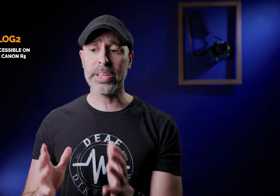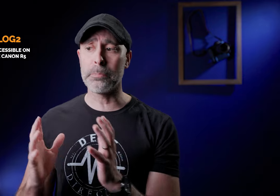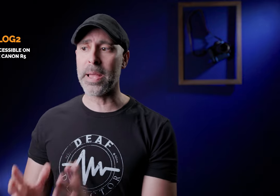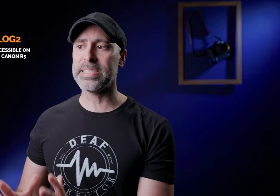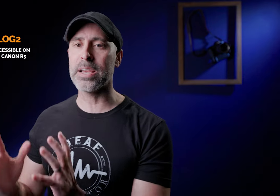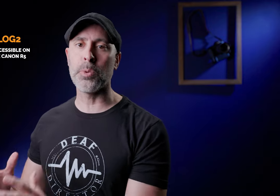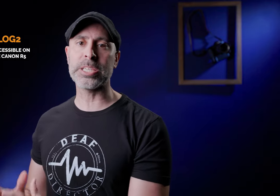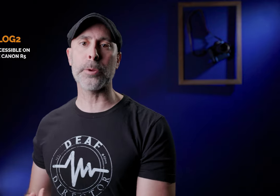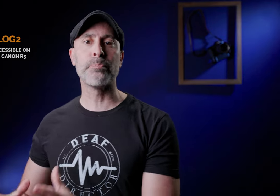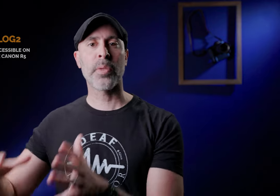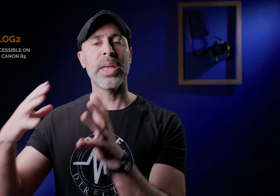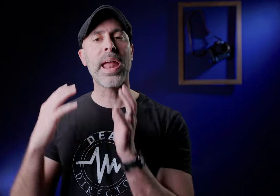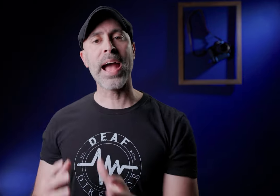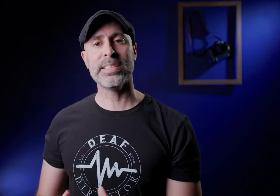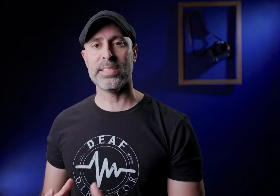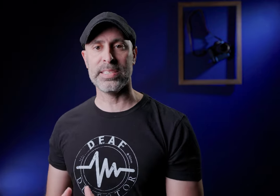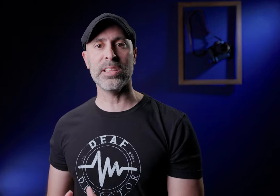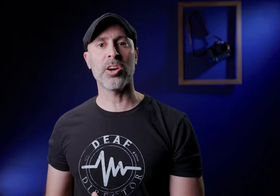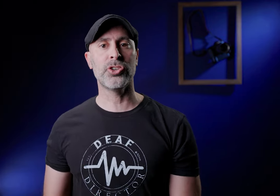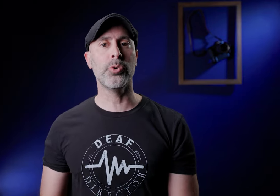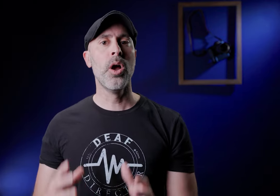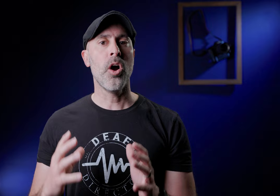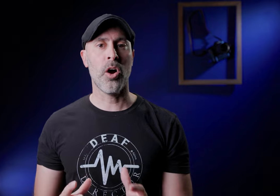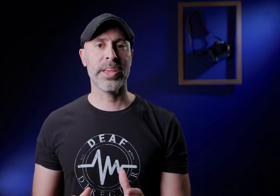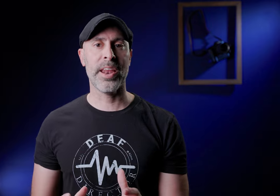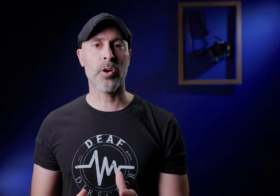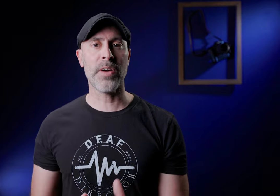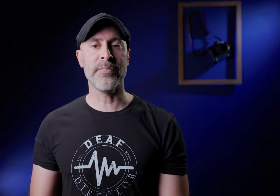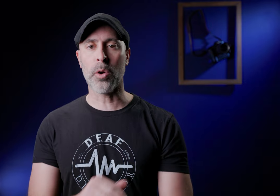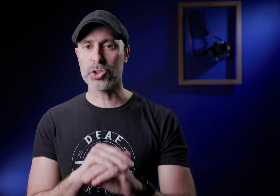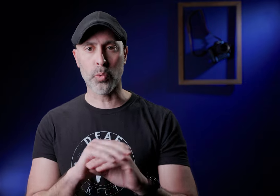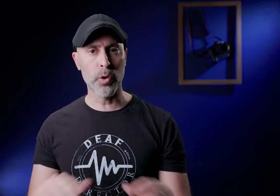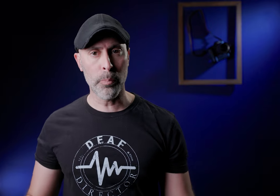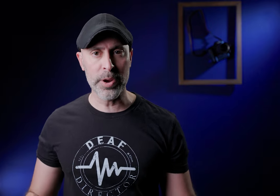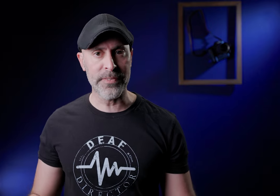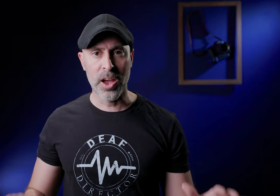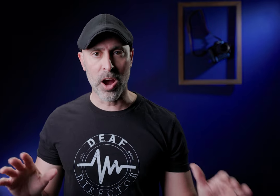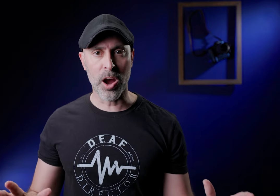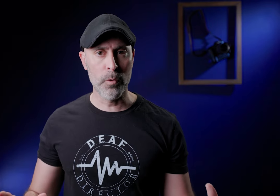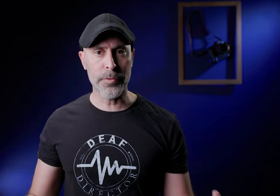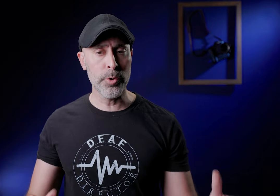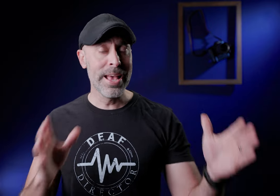lamenting and wishing they had access to CLog2 on the Canon R5 now just a real brief uh overview